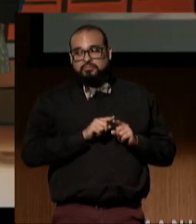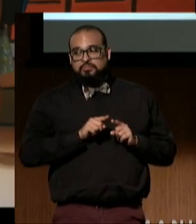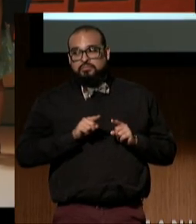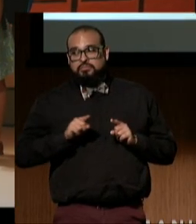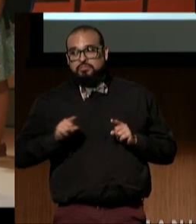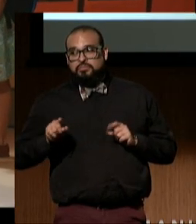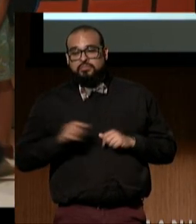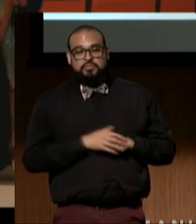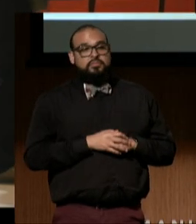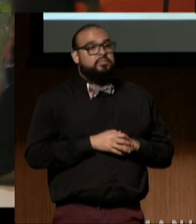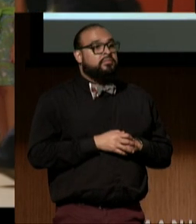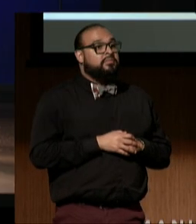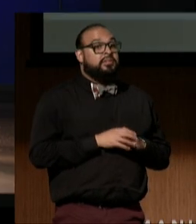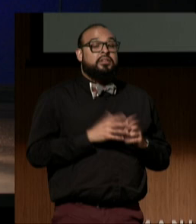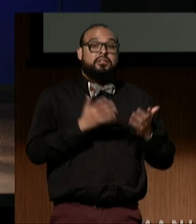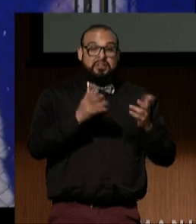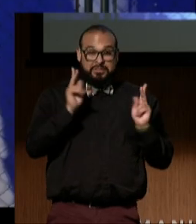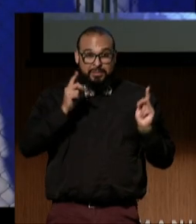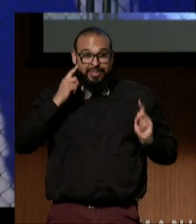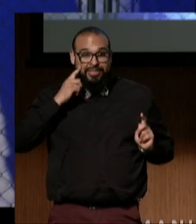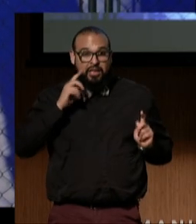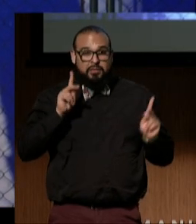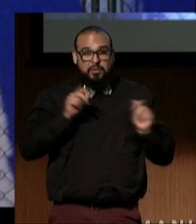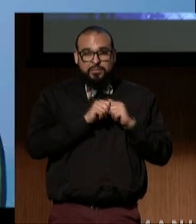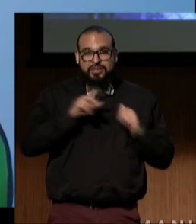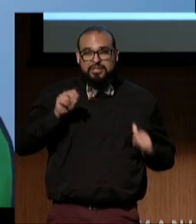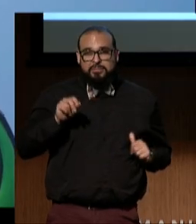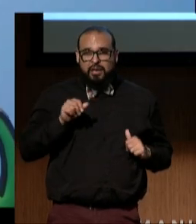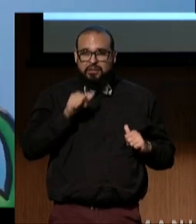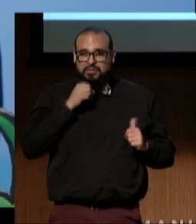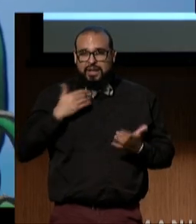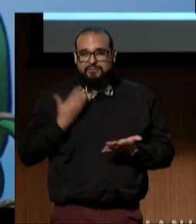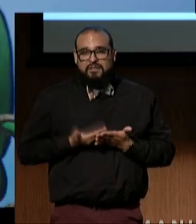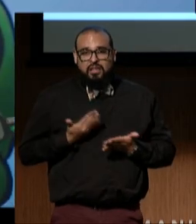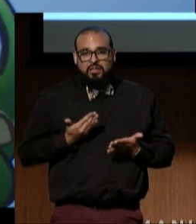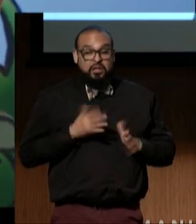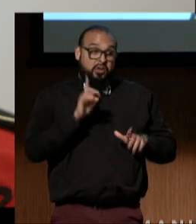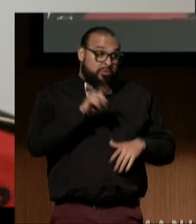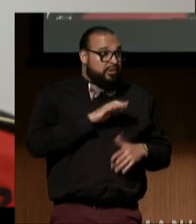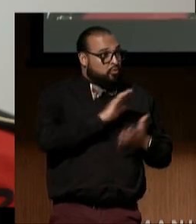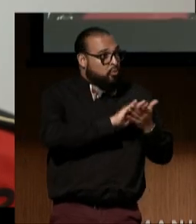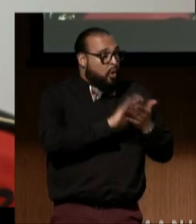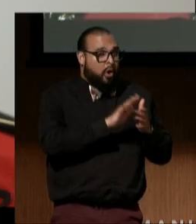People think people with disabilities have no value. You need to like tell your story, and people can listen